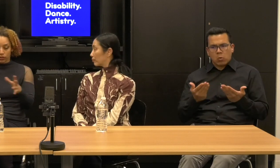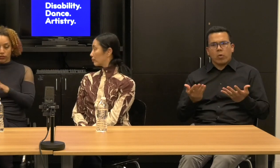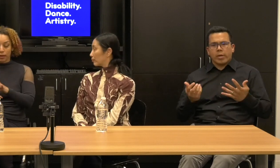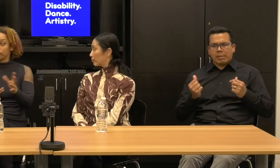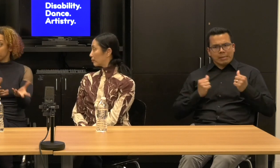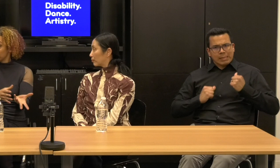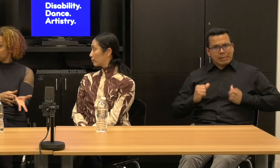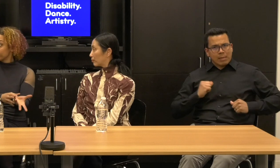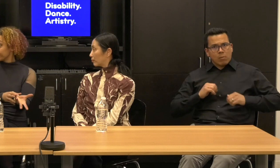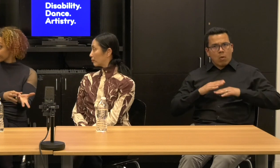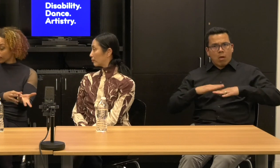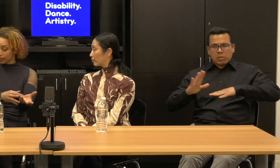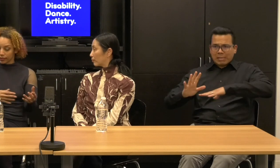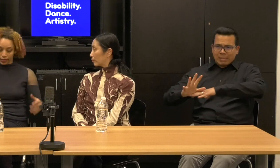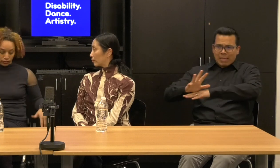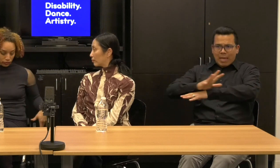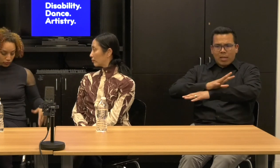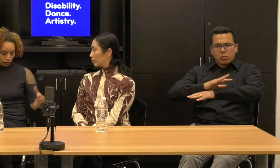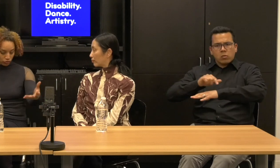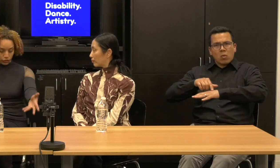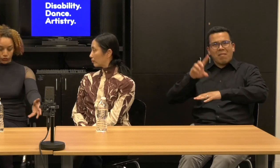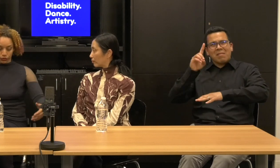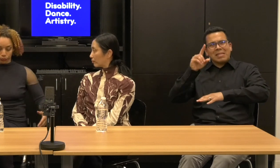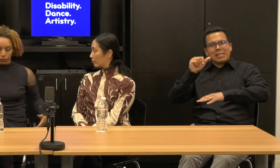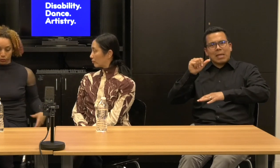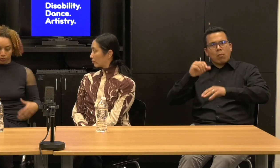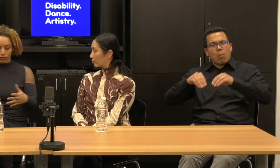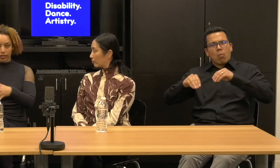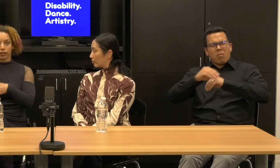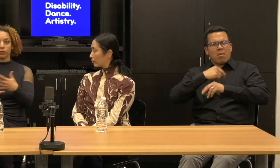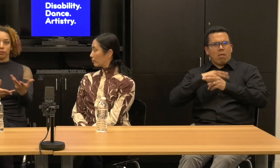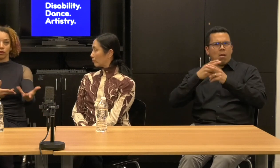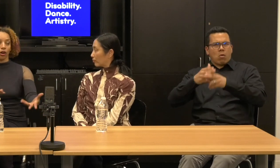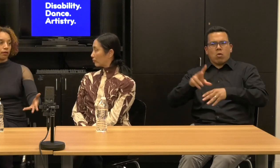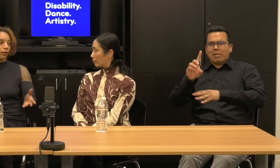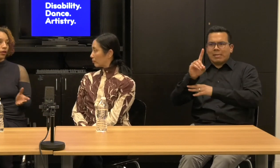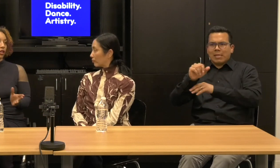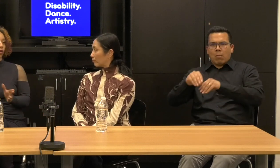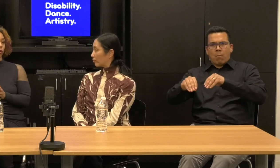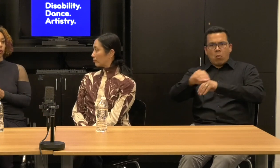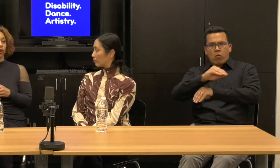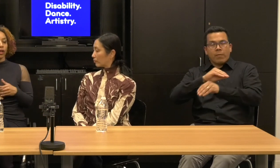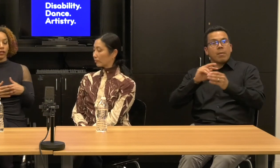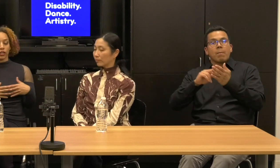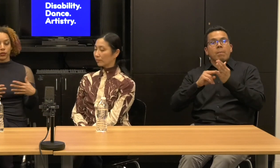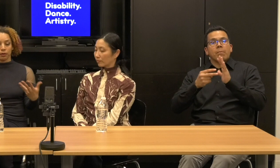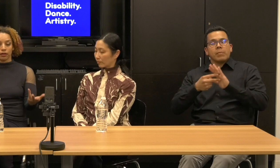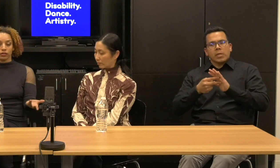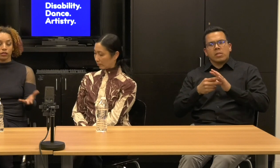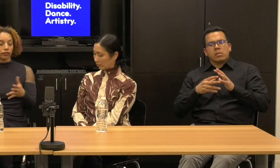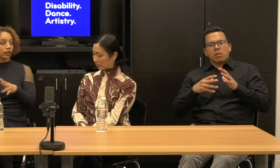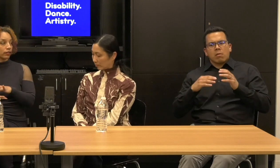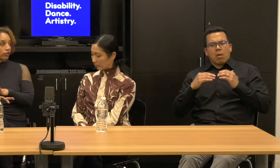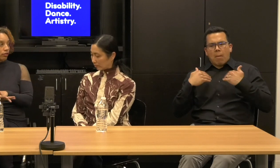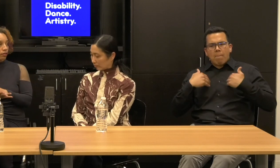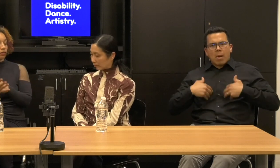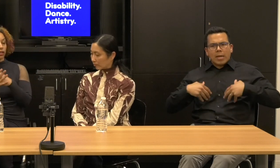disabled movement. And that is to just, when you present the movement of a body or the experiences of cognition